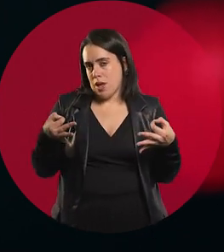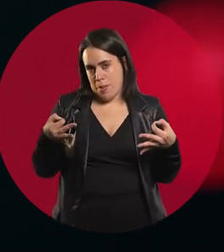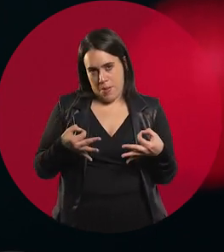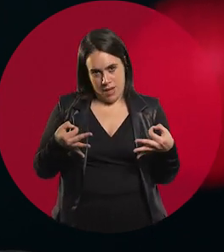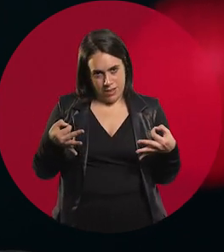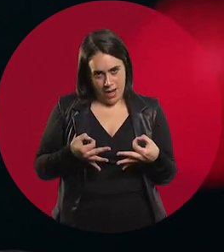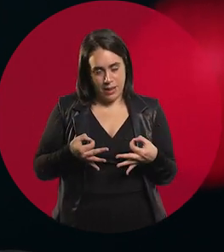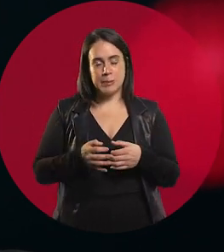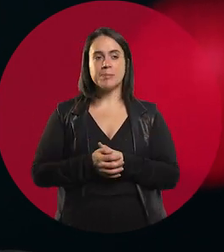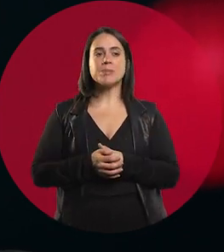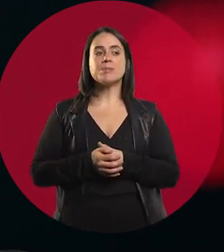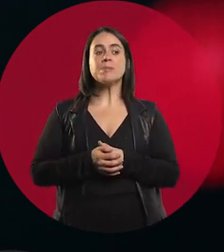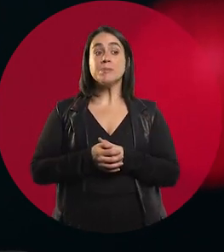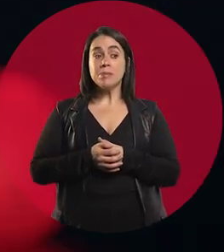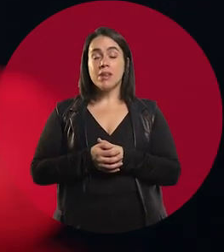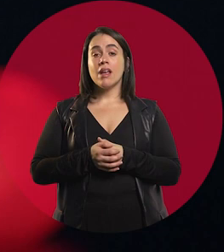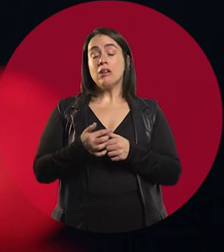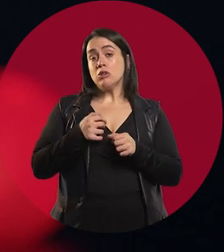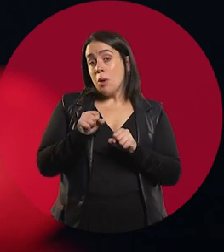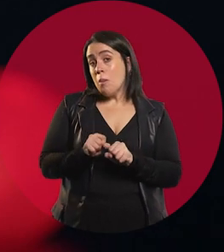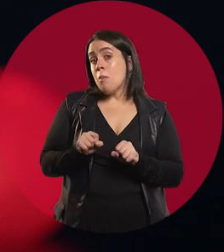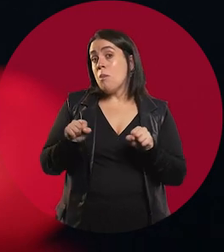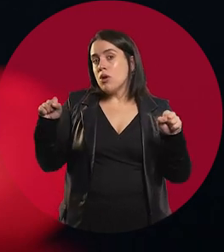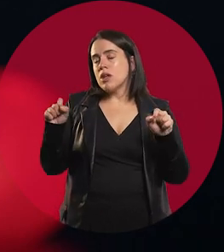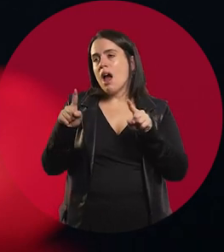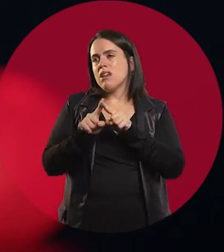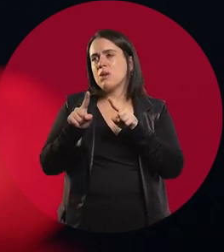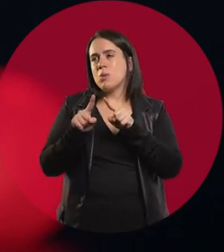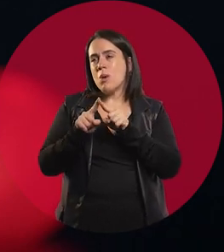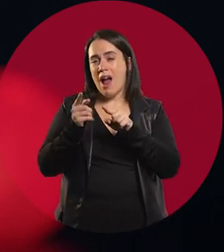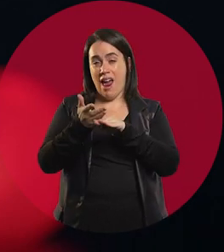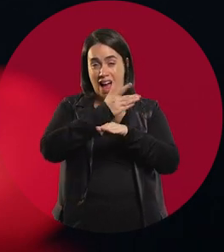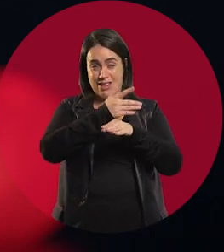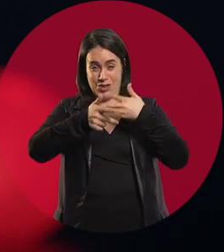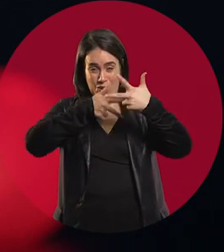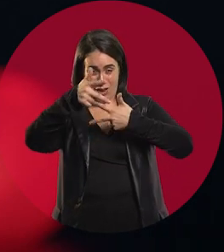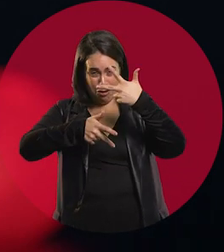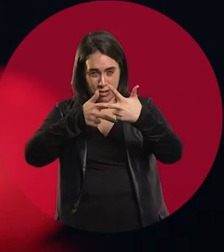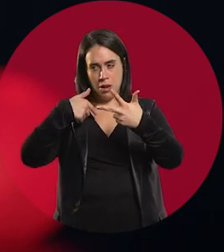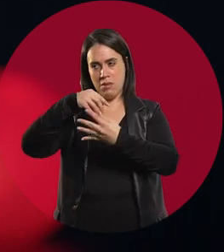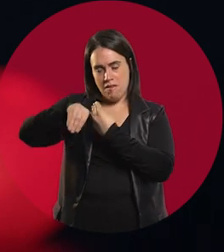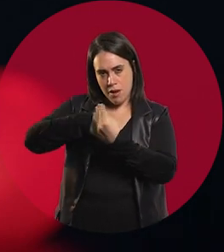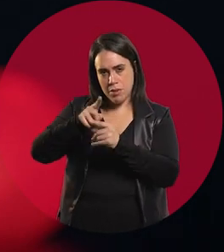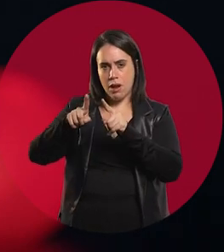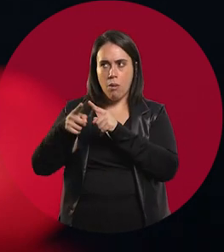when I had the opportunity to break with the traditions that I mentioned to you regarding my family,